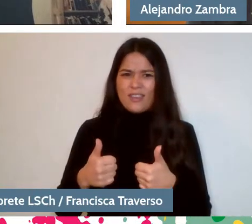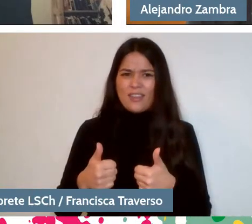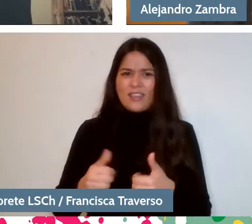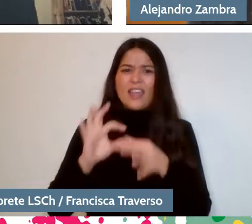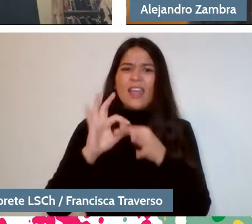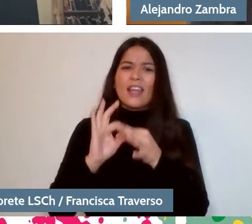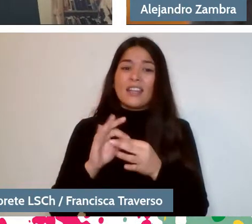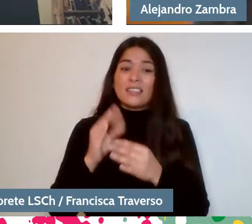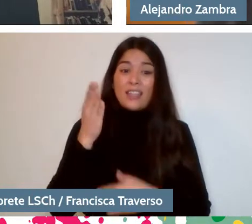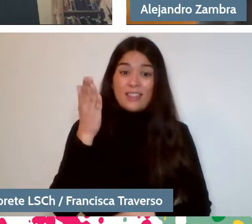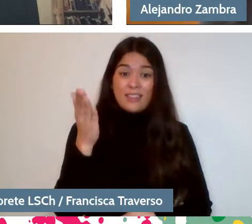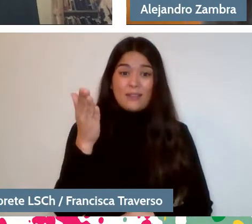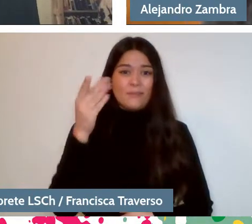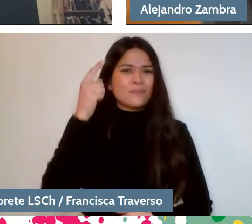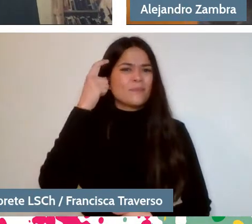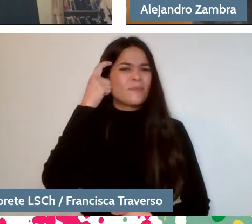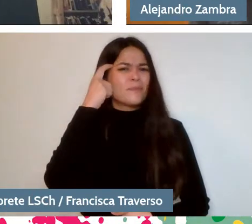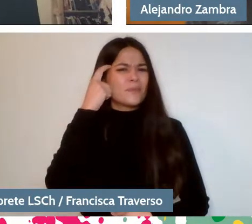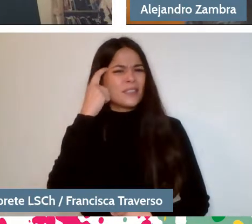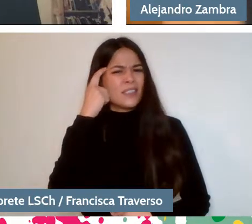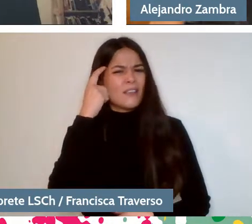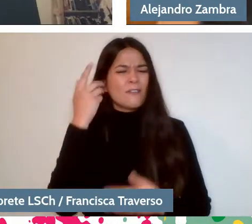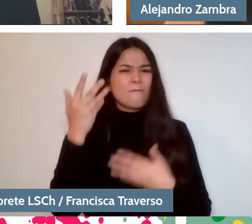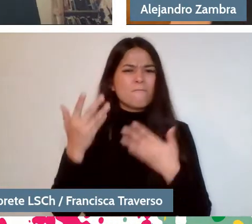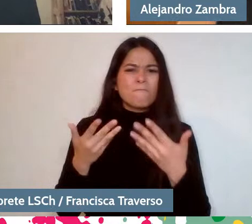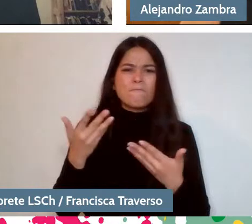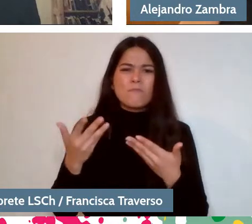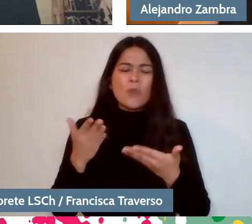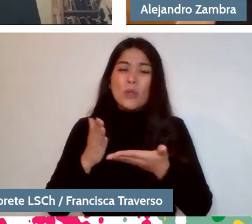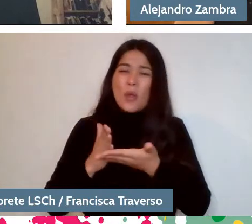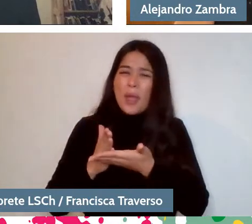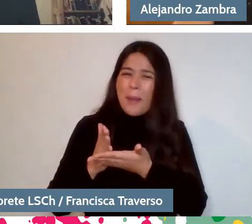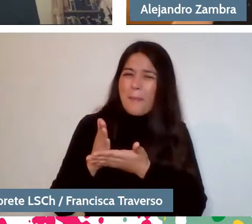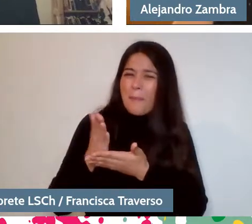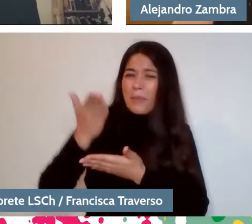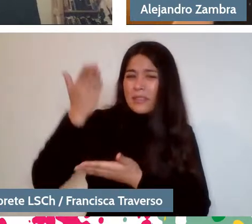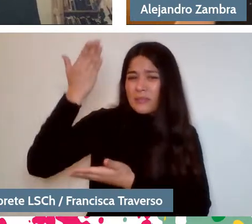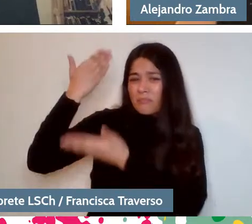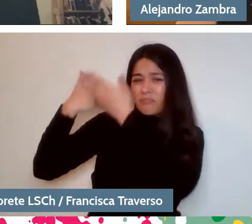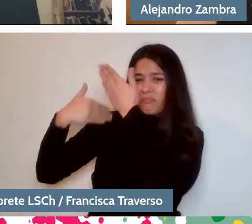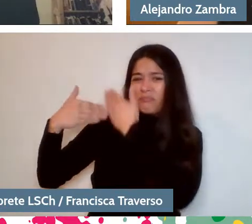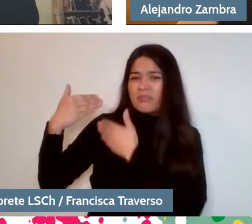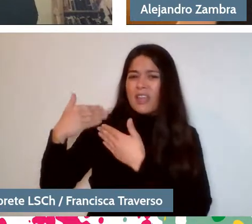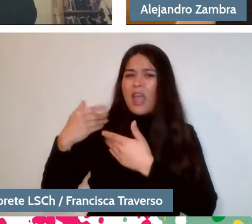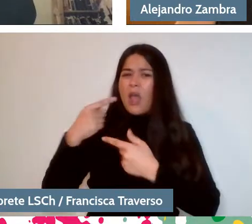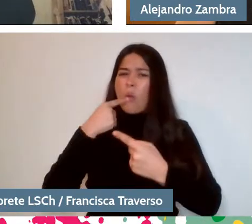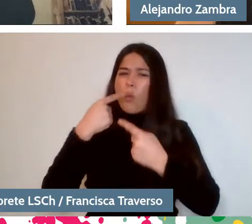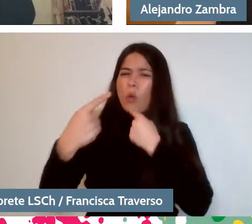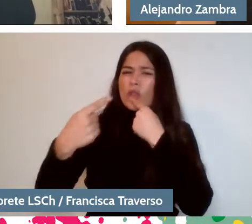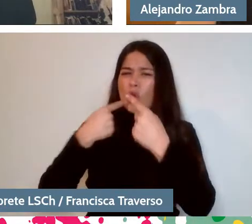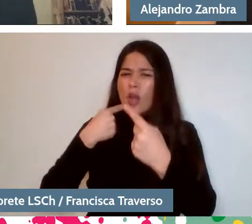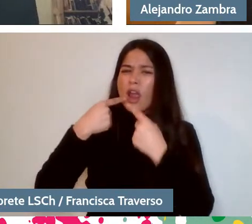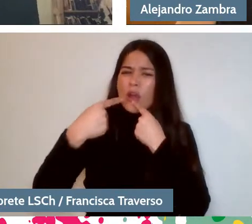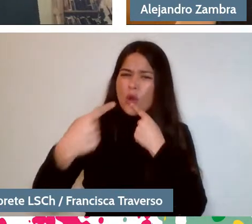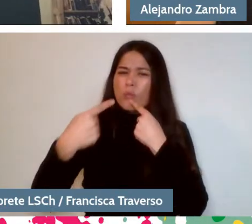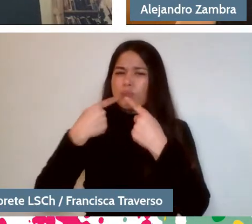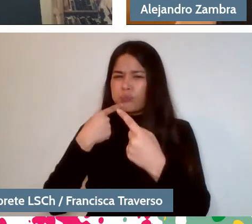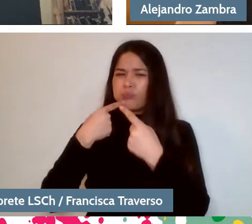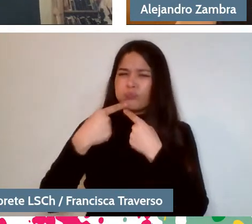I thought, when I started to put together a very long questionnaire, which we will not be able to answer completely,